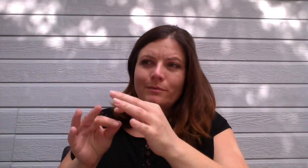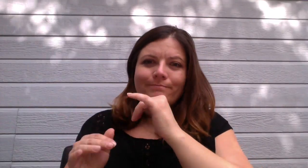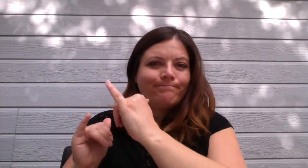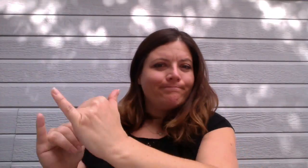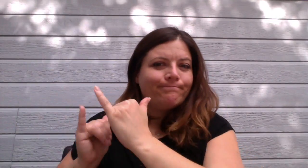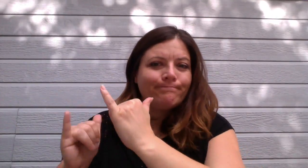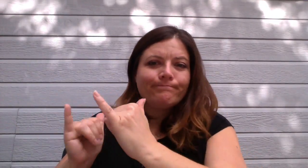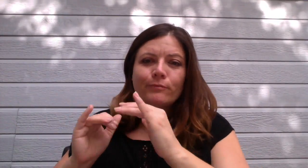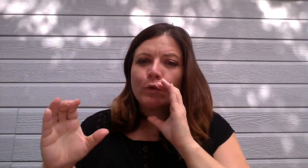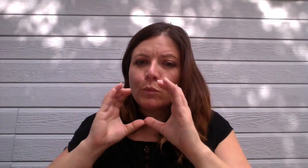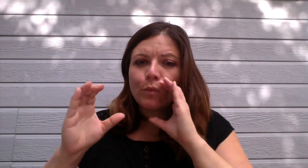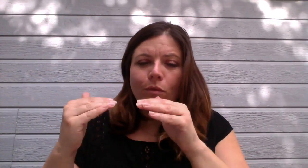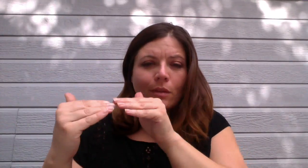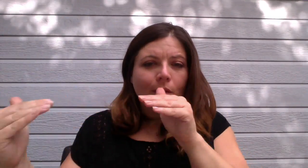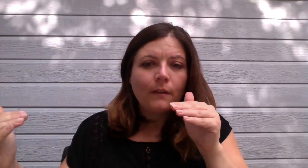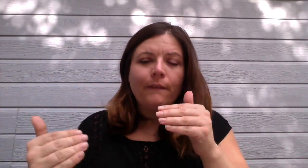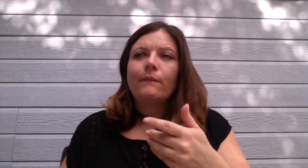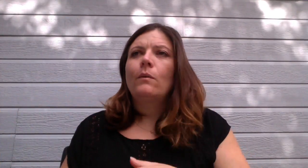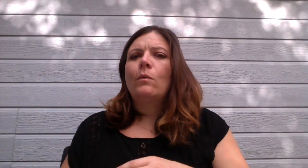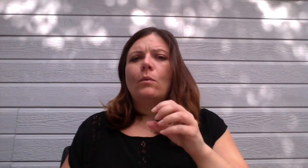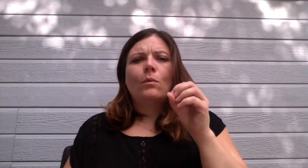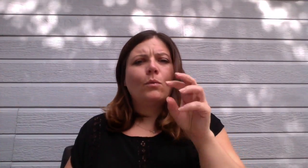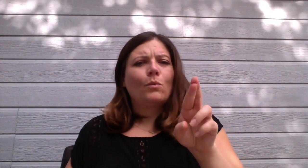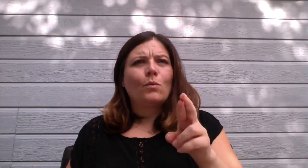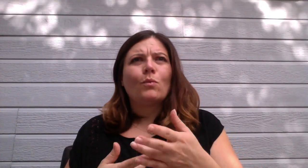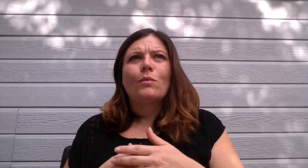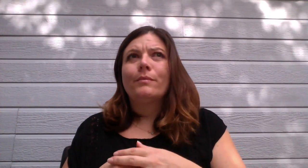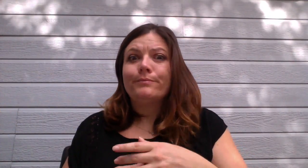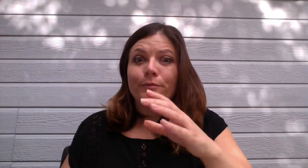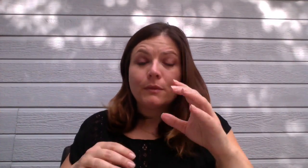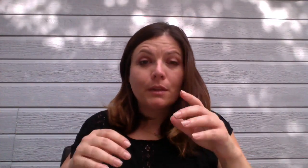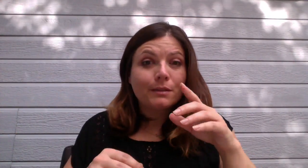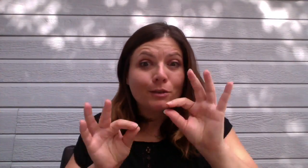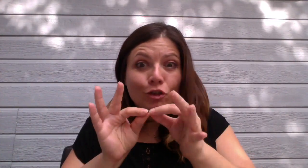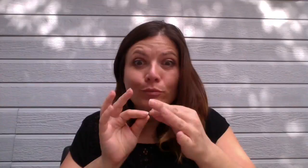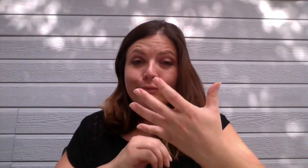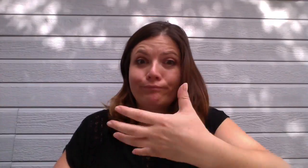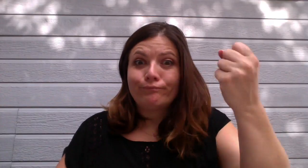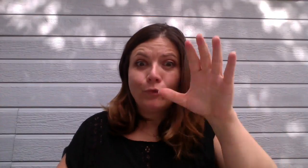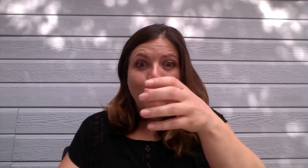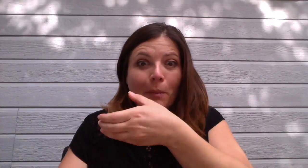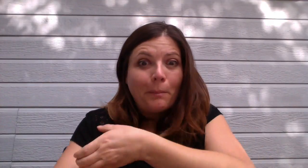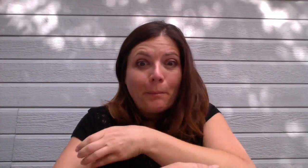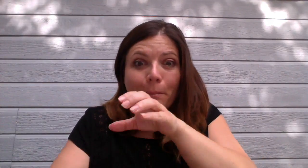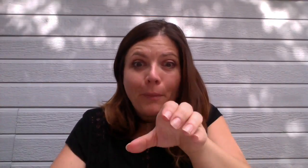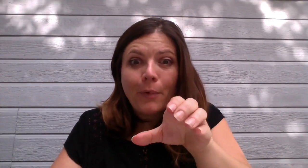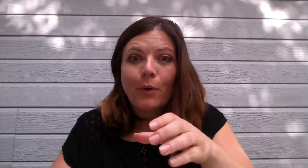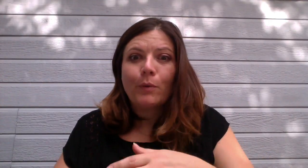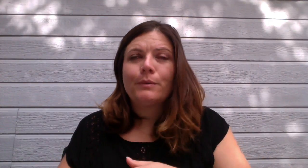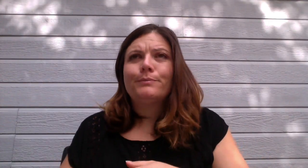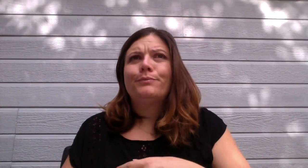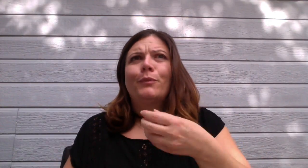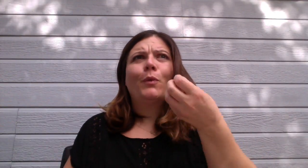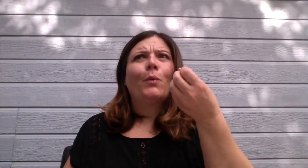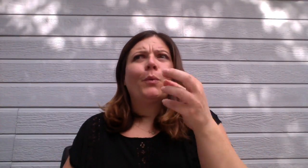communication level, or... they take your empowerment to take charge,